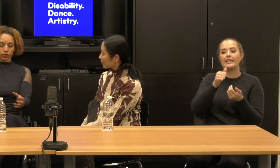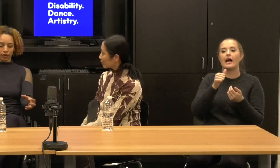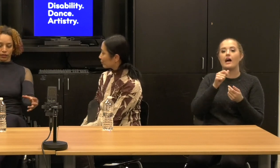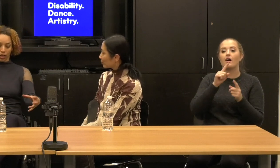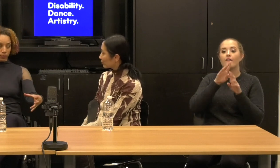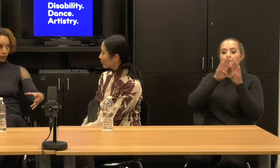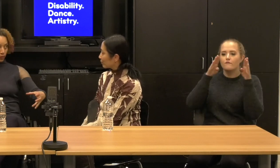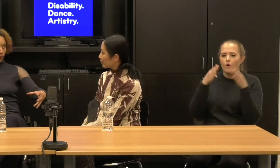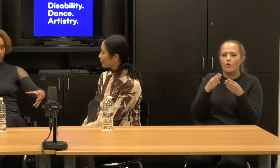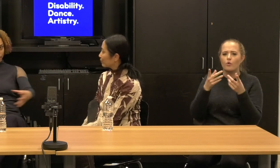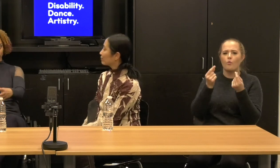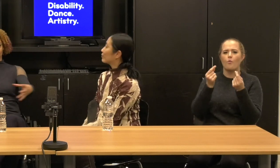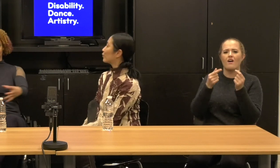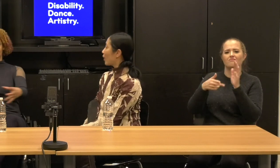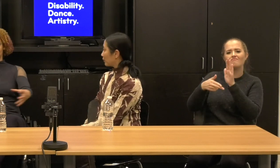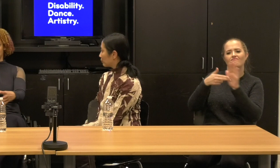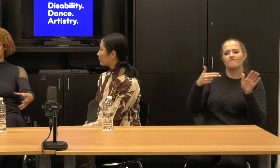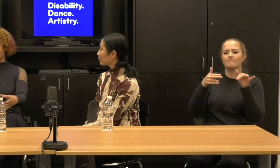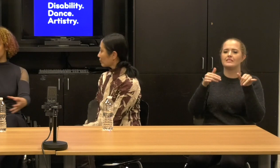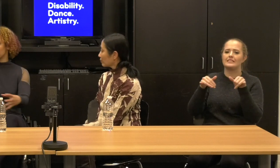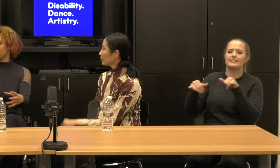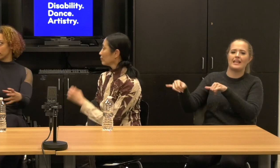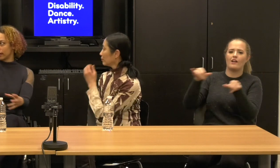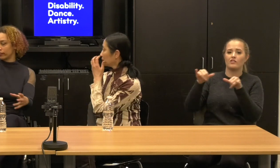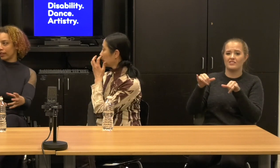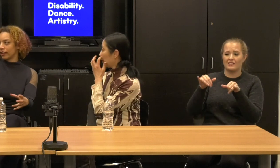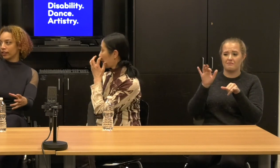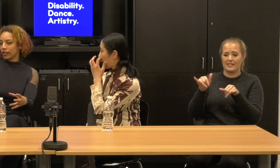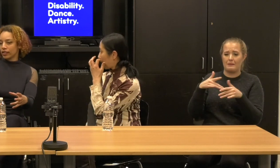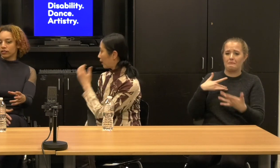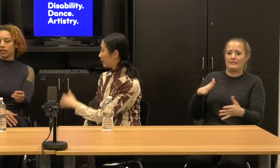stereotypes that, that oppressive around.